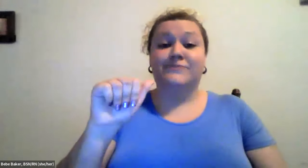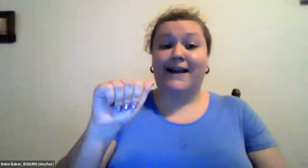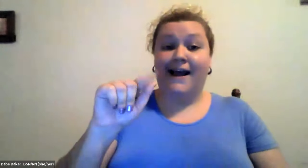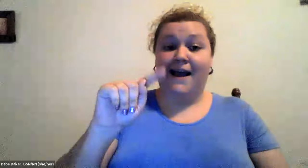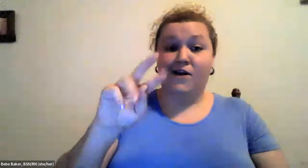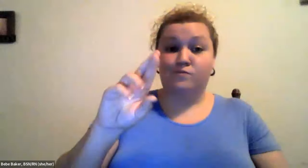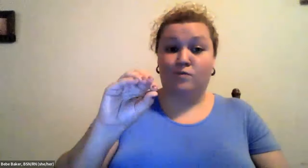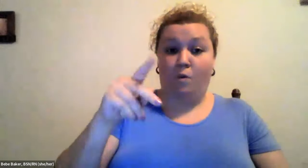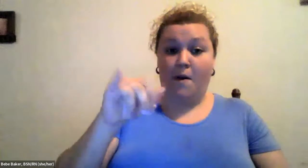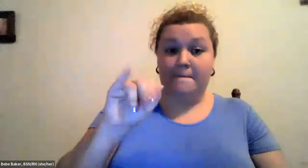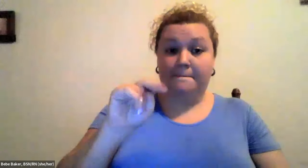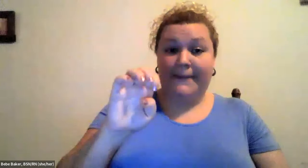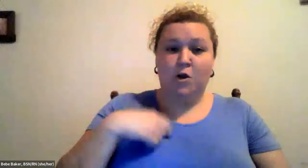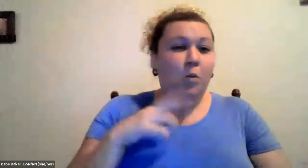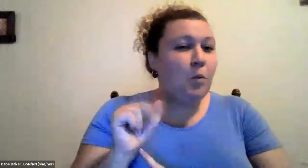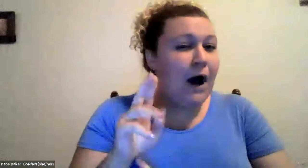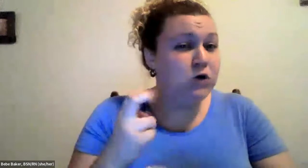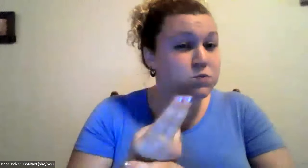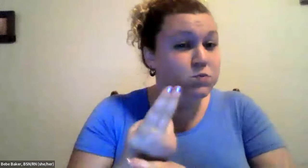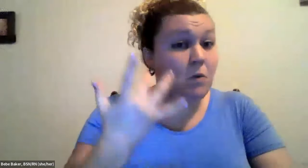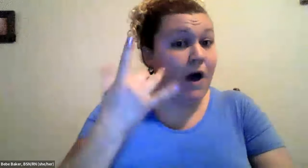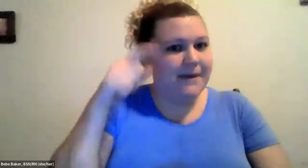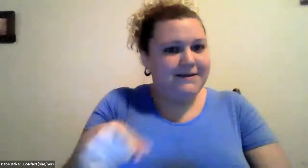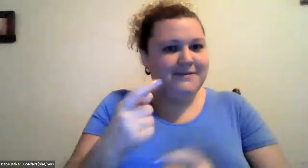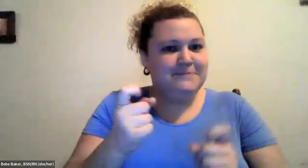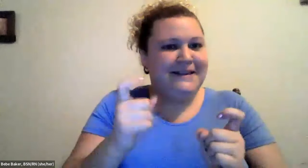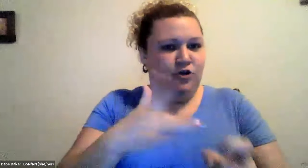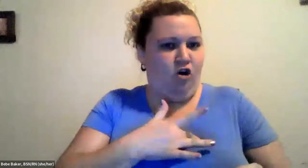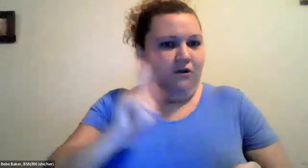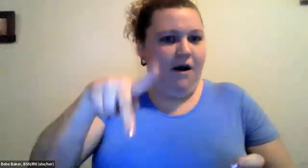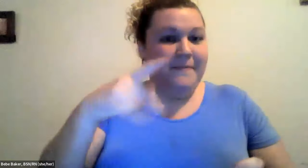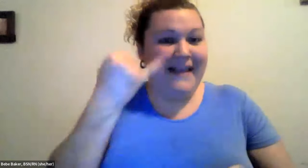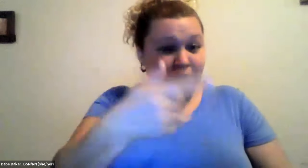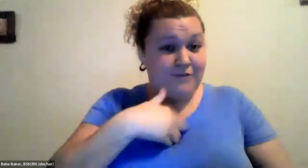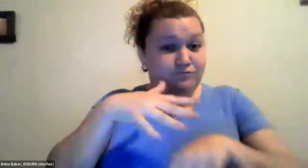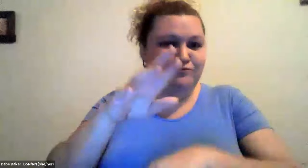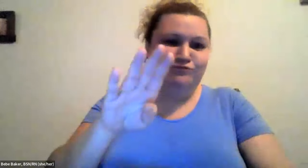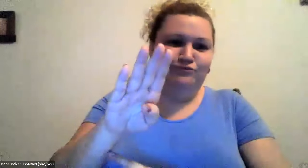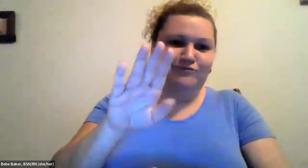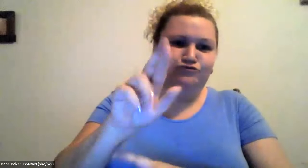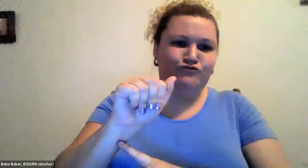Cristine Saunders: The other medication, that we do is called at European, which I rarely use because it causes your heart to speed up.